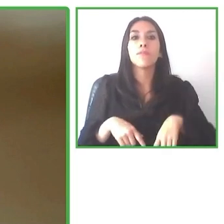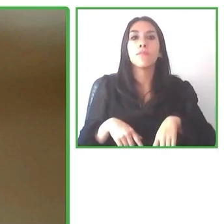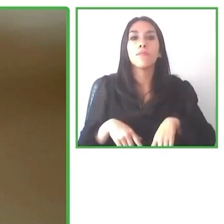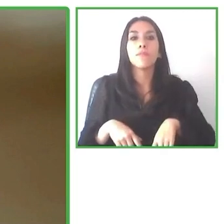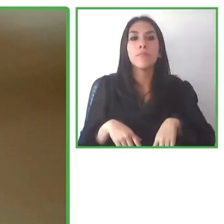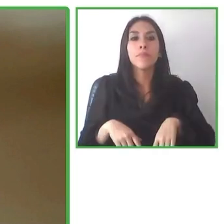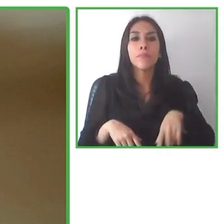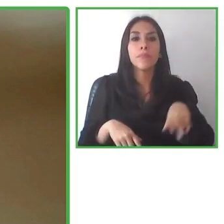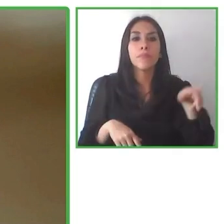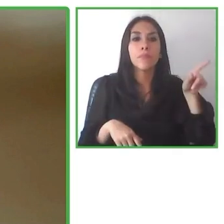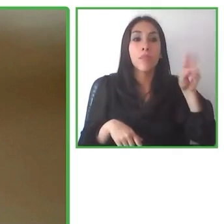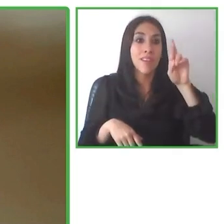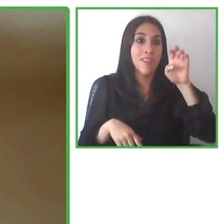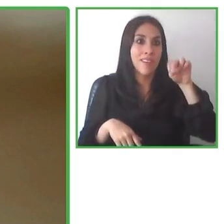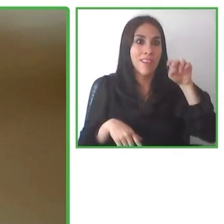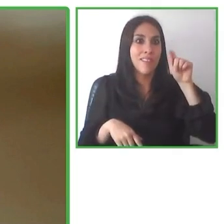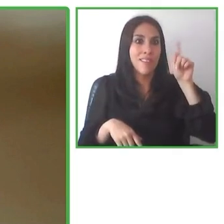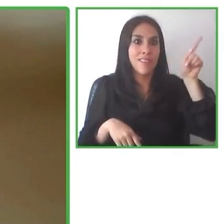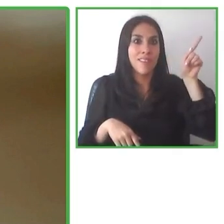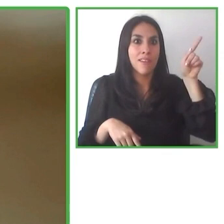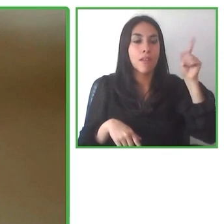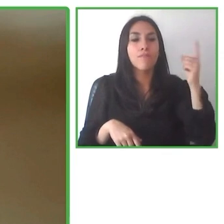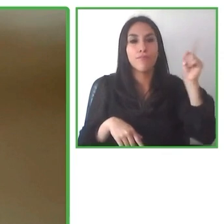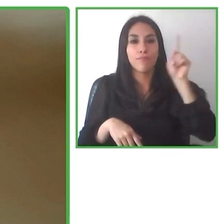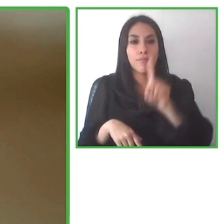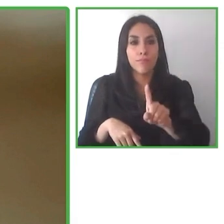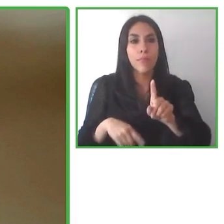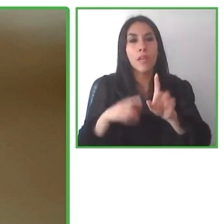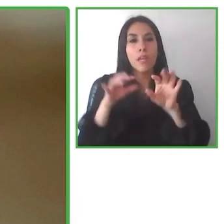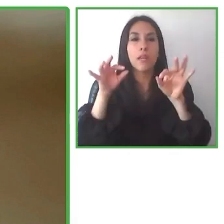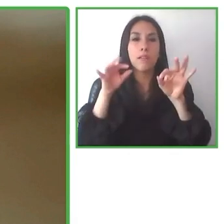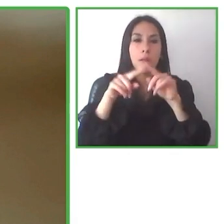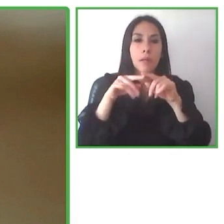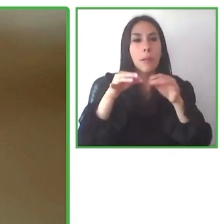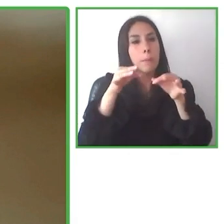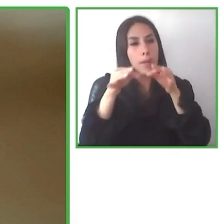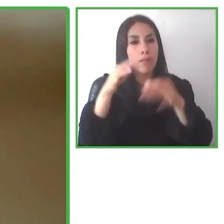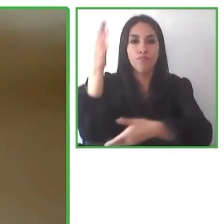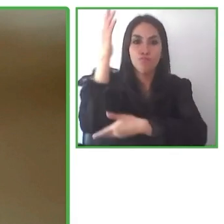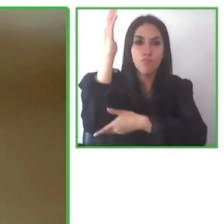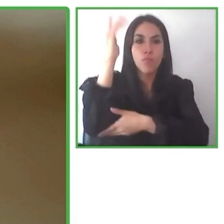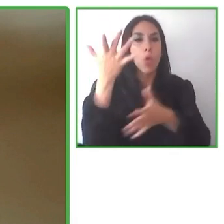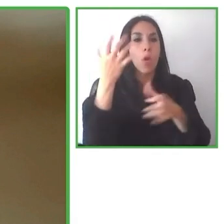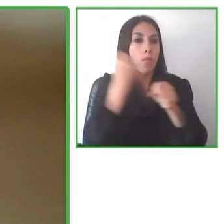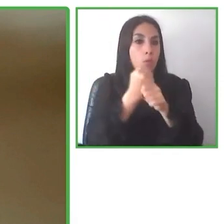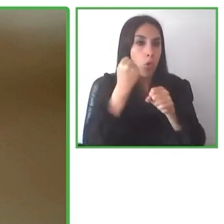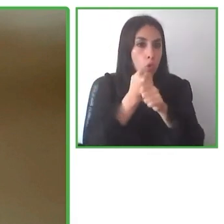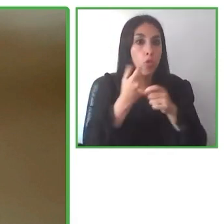Anpilogov, who is going to share with us the work that he's carried out with Globe4all.